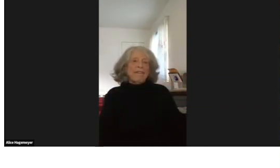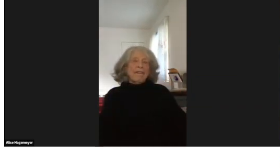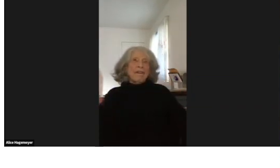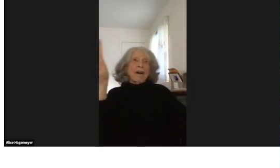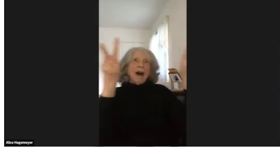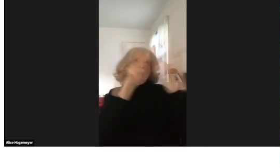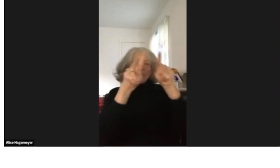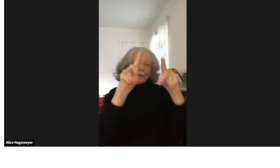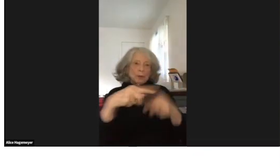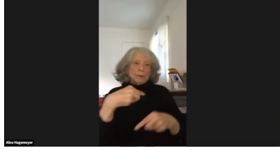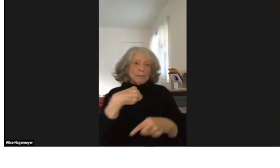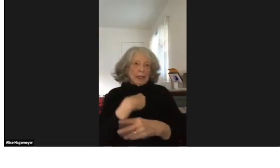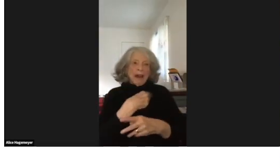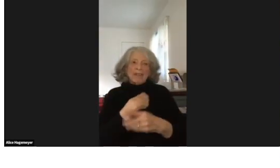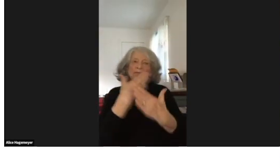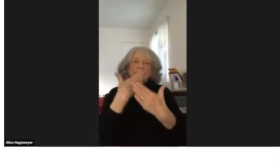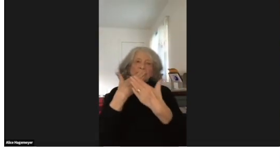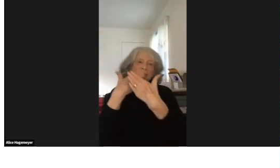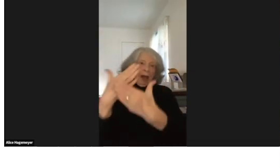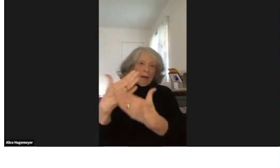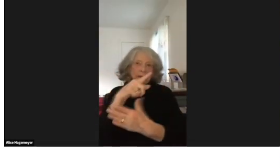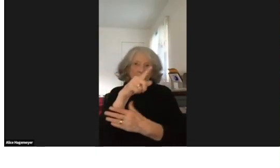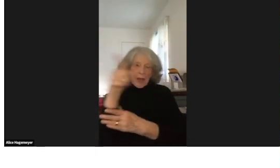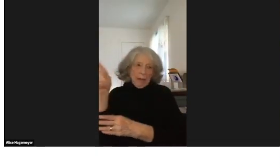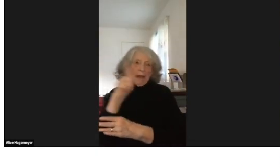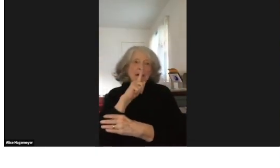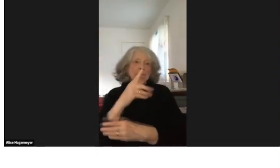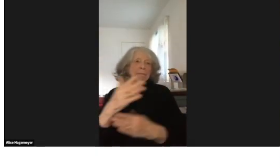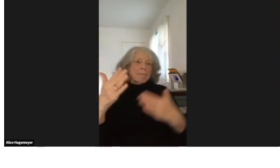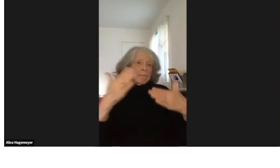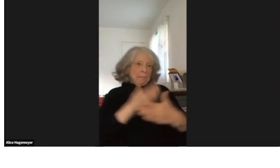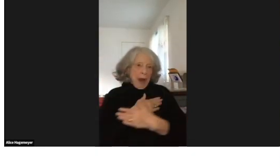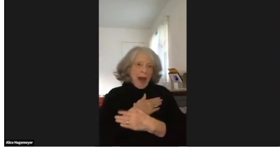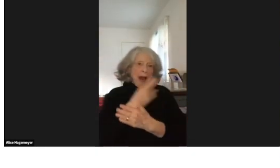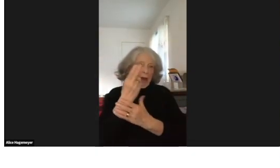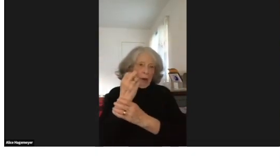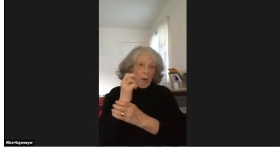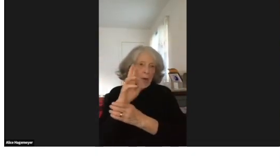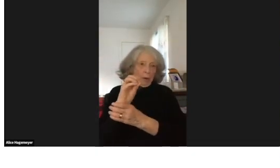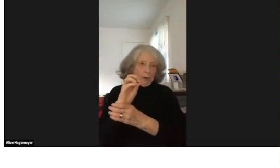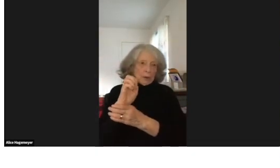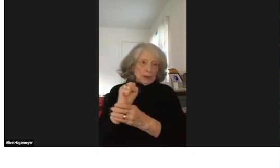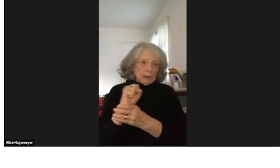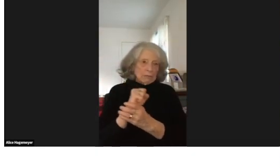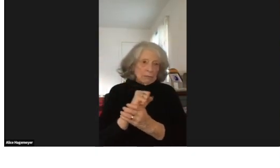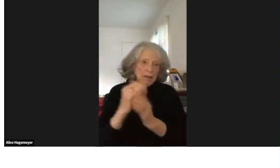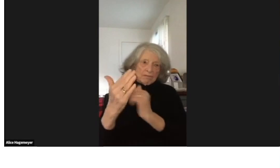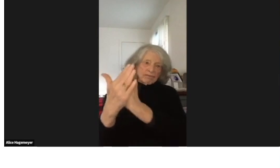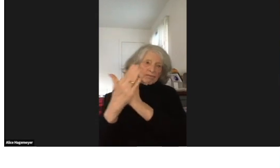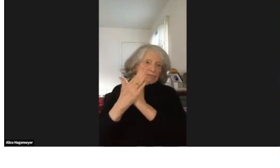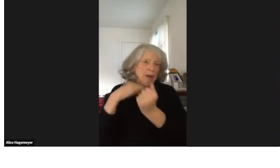The deaf elites and deaf gain was very valuable to me.